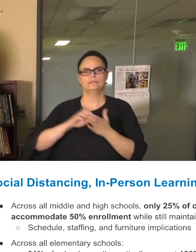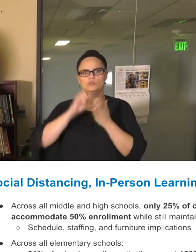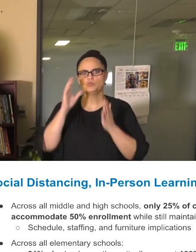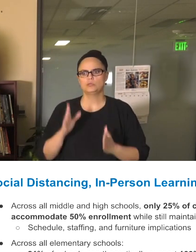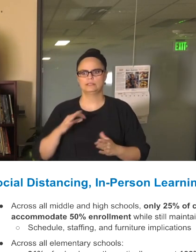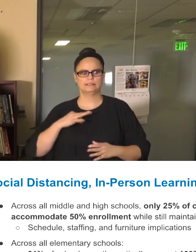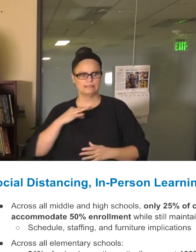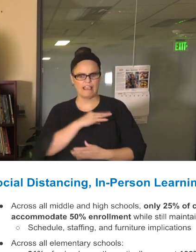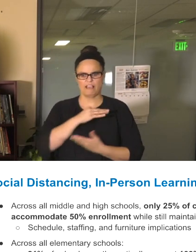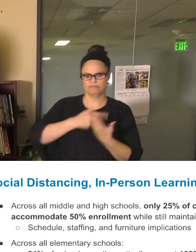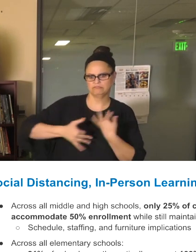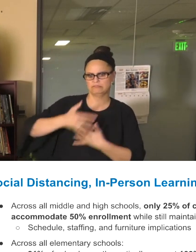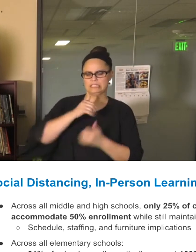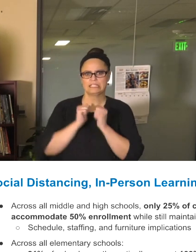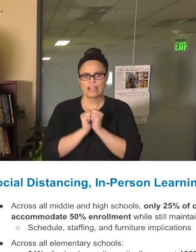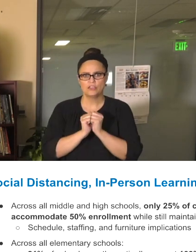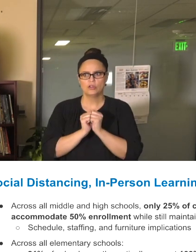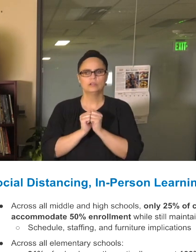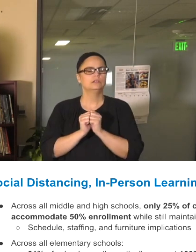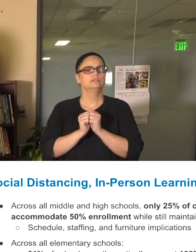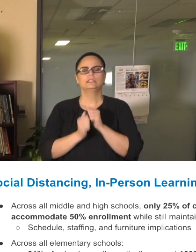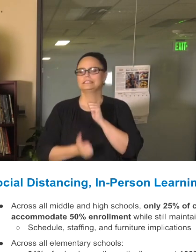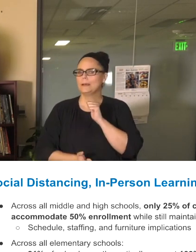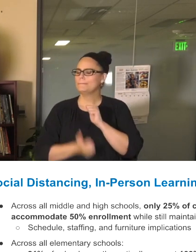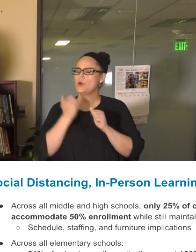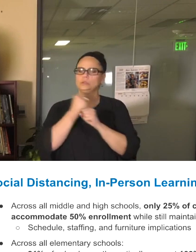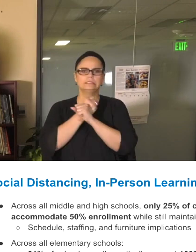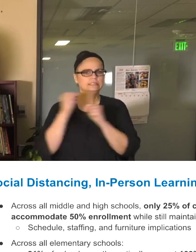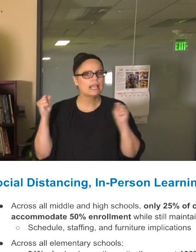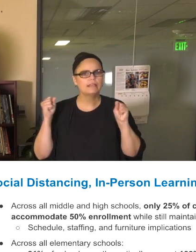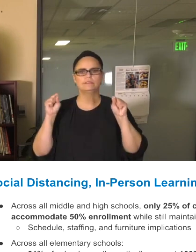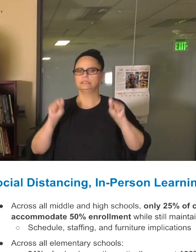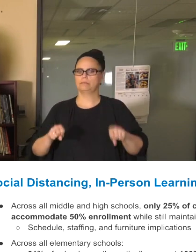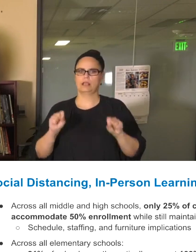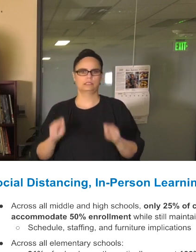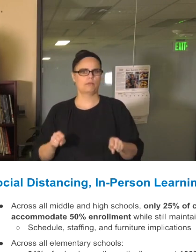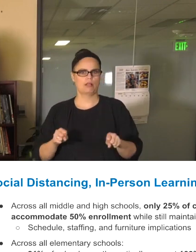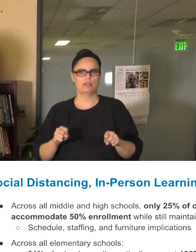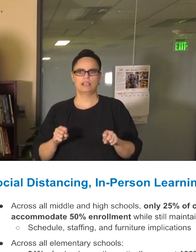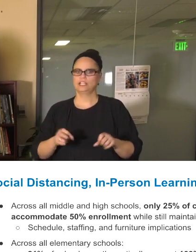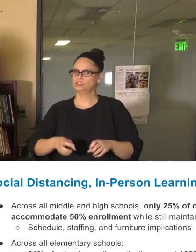that we're doing it in the most safe way possible and again, that is strictly following the guidelines that have been given